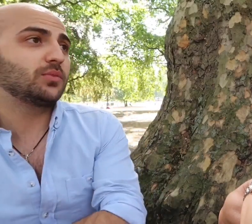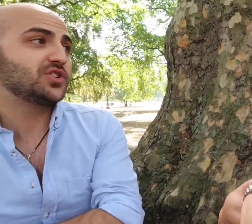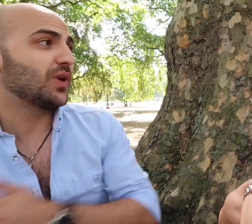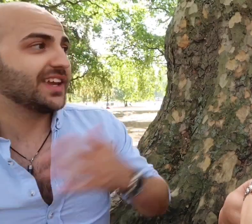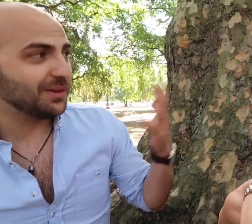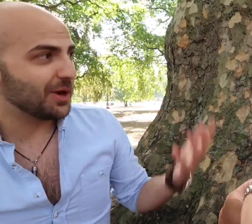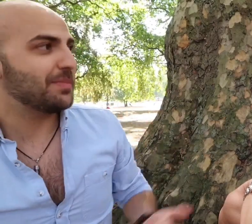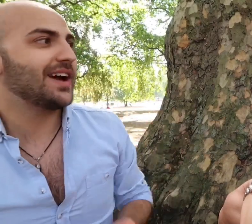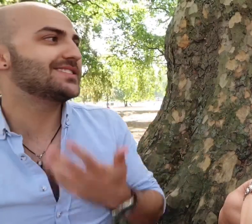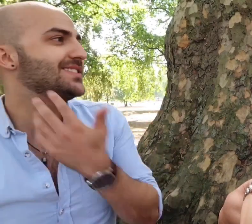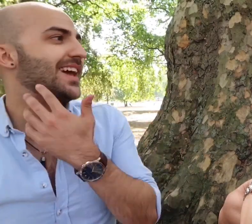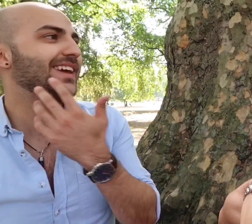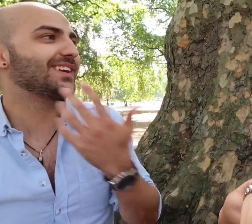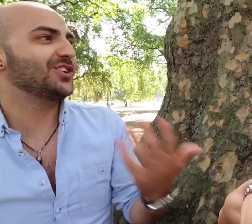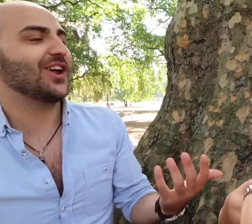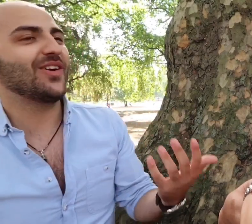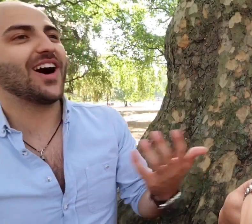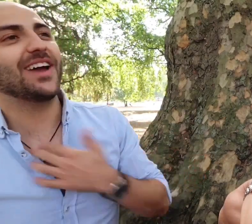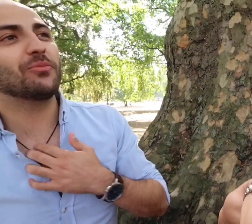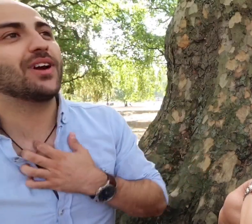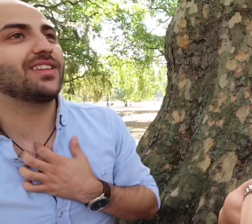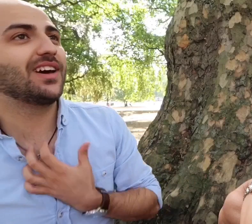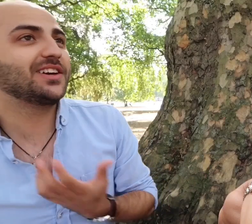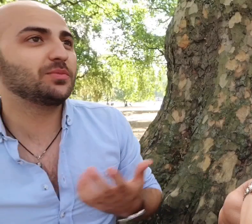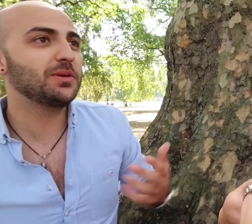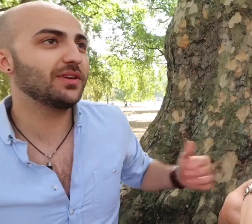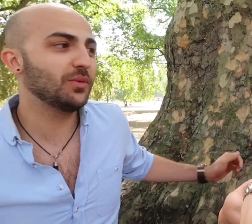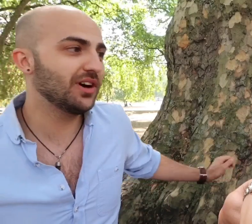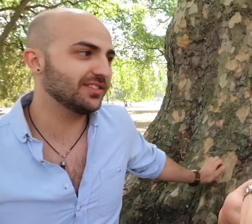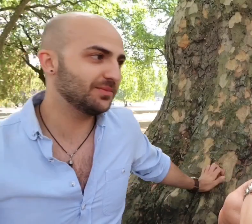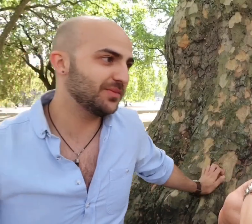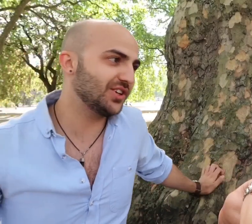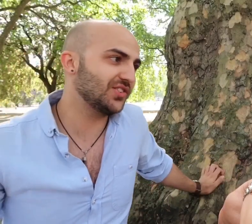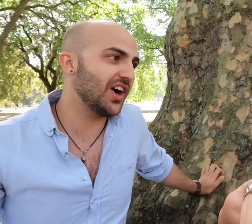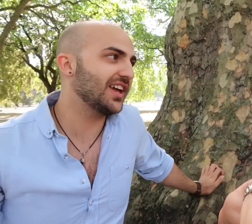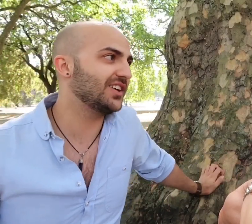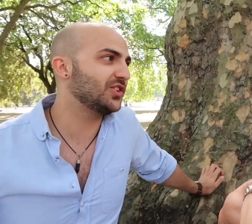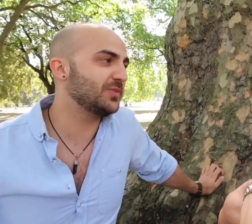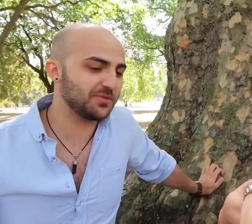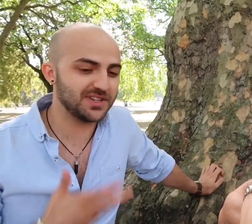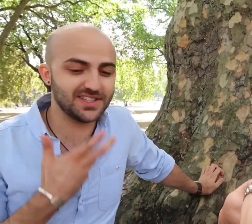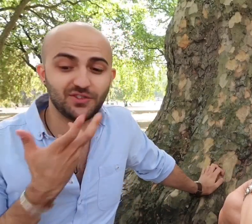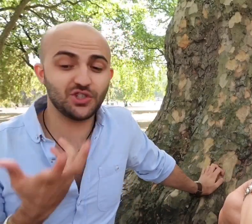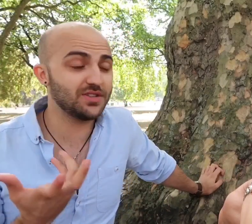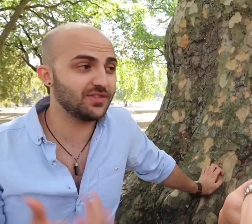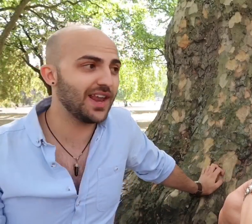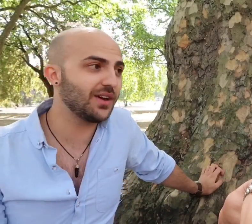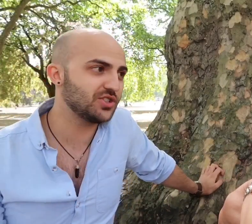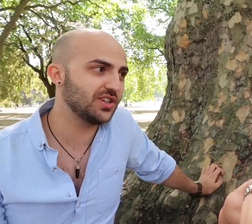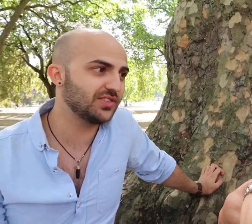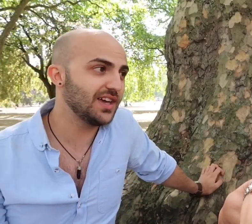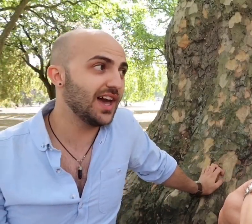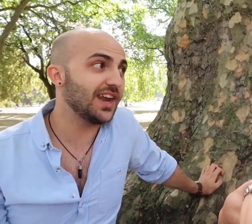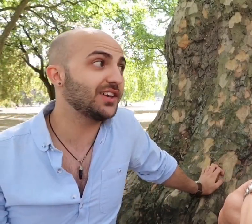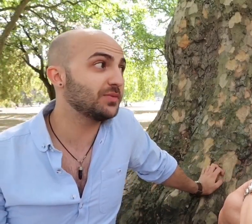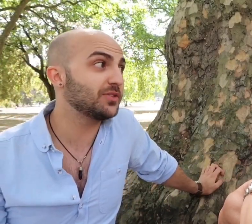which is why I keep going back to saying I'm one of the luckiest people in the world because I can express myself in two different languages and i express